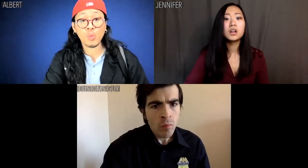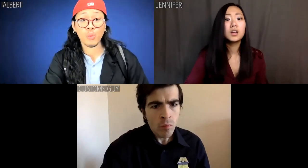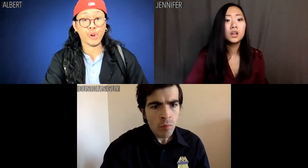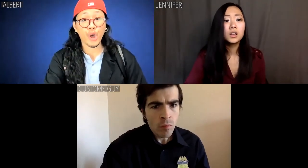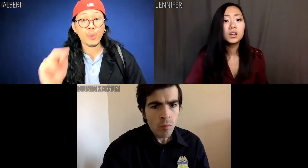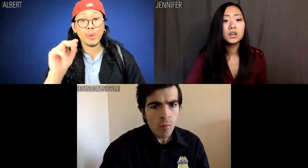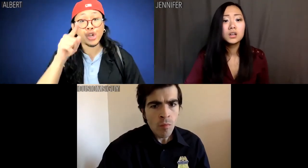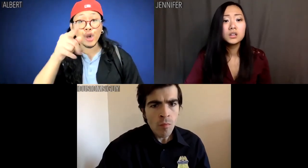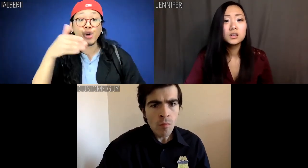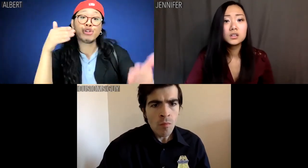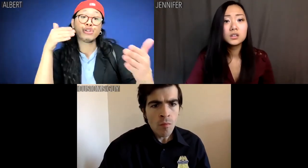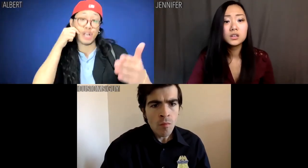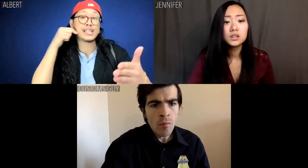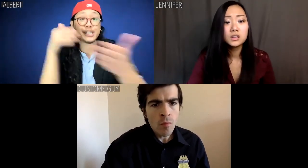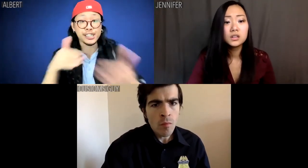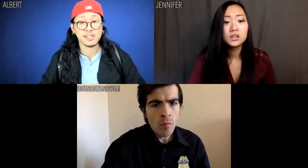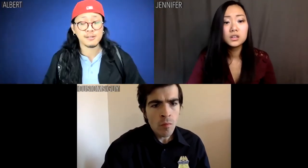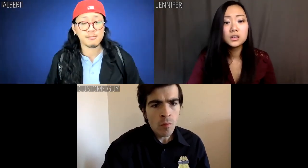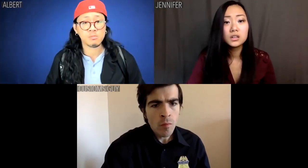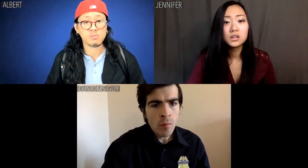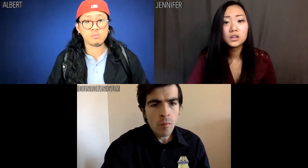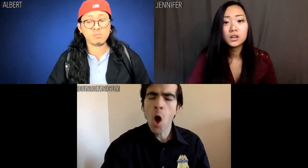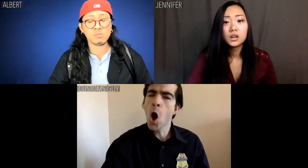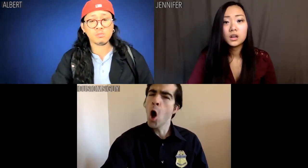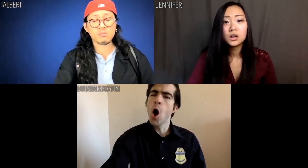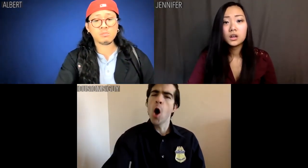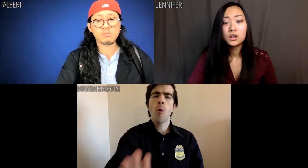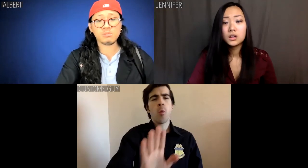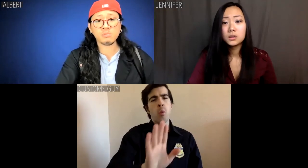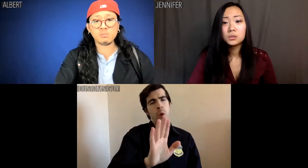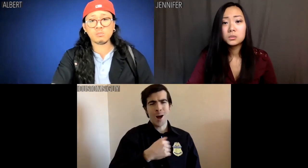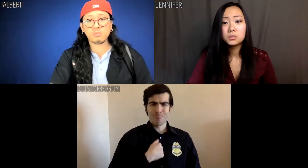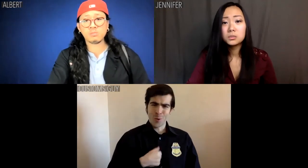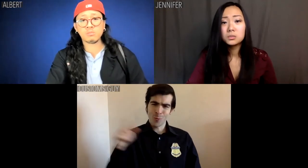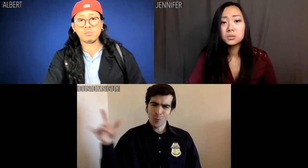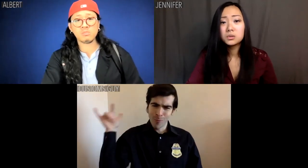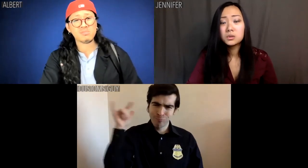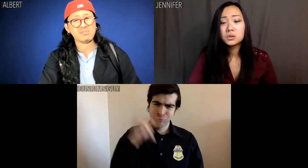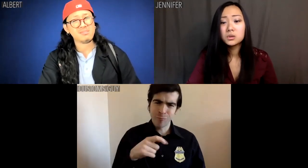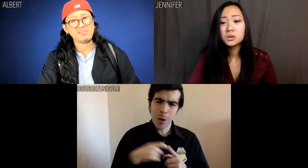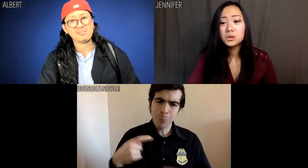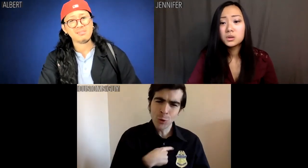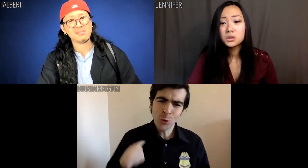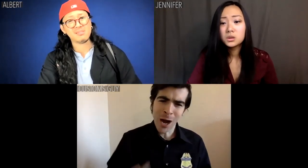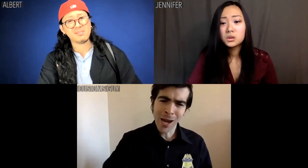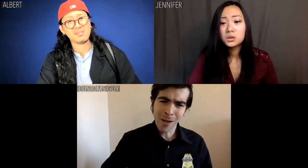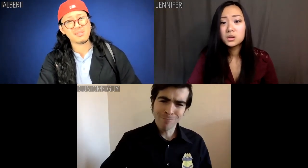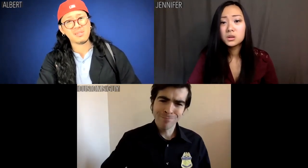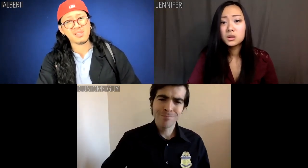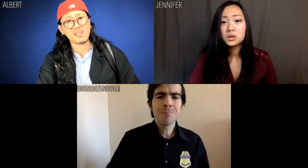Albert: No, man, that's racist. Customs guy: Oh, I'm sorry. You arrive on a plane from China,